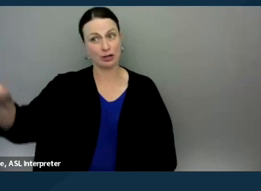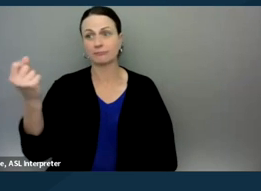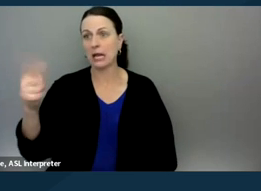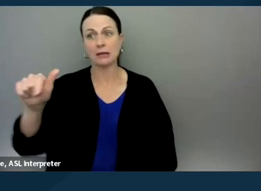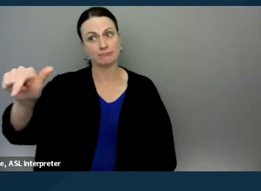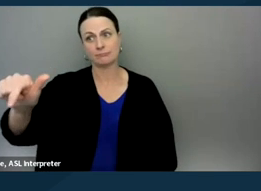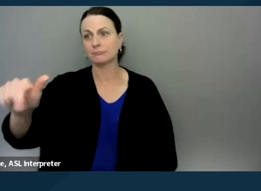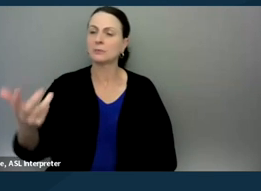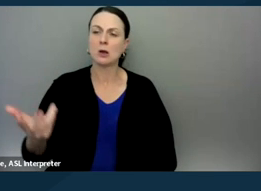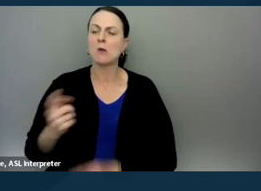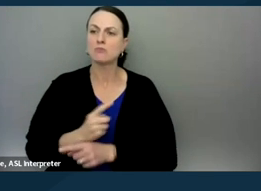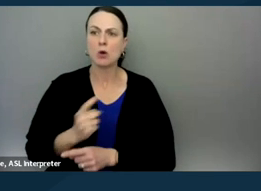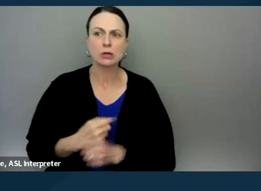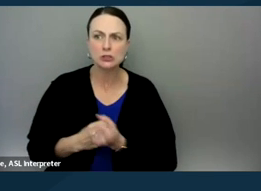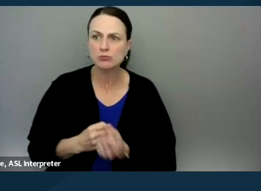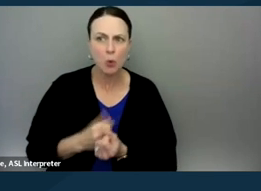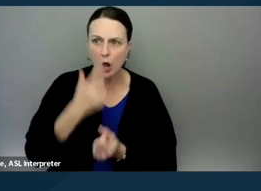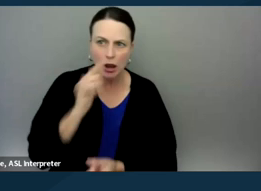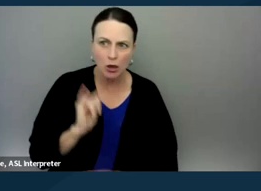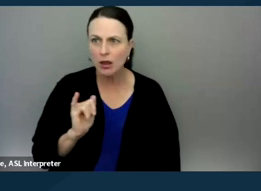what an appropriate kind of support or intervention would look like.